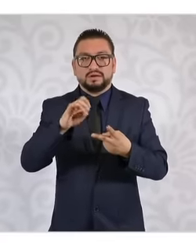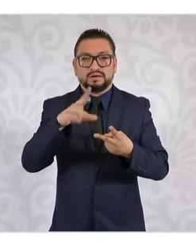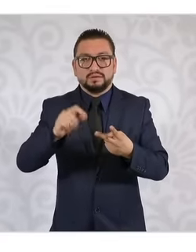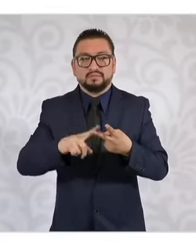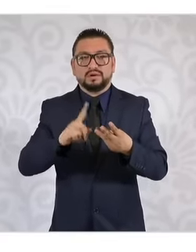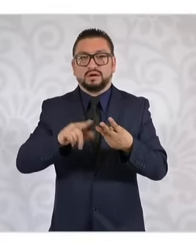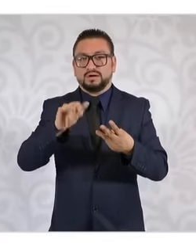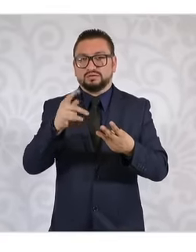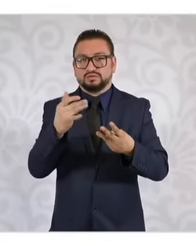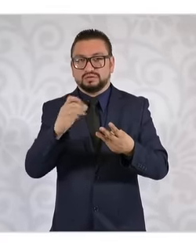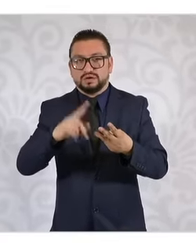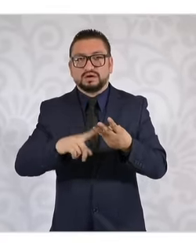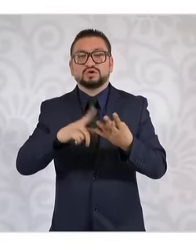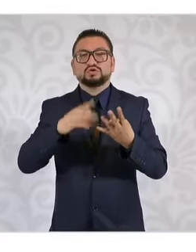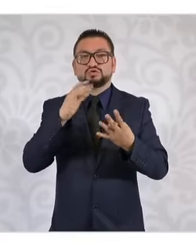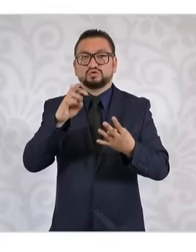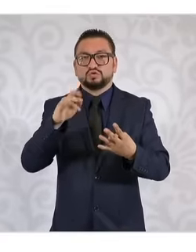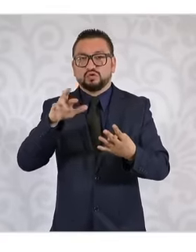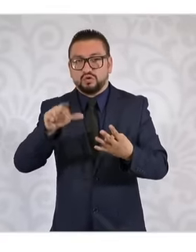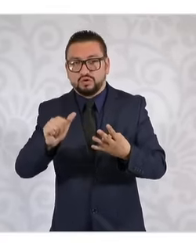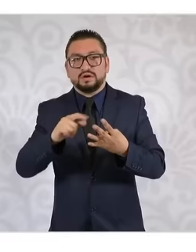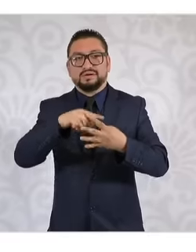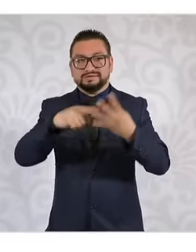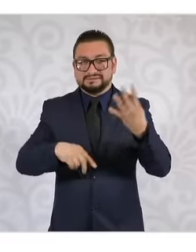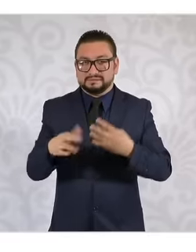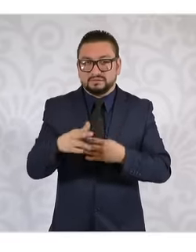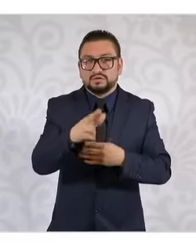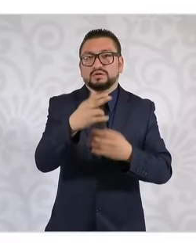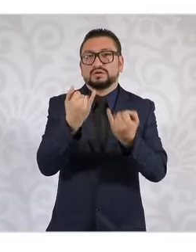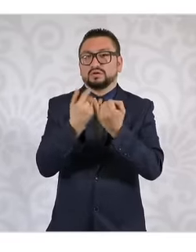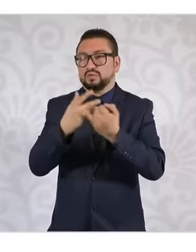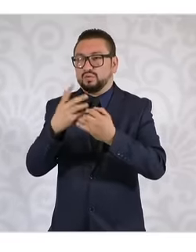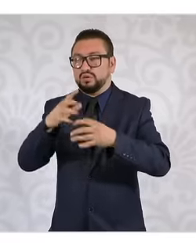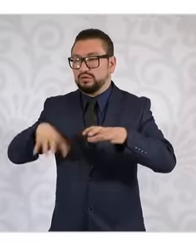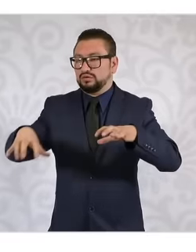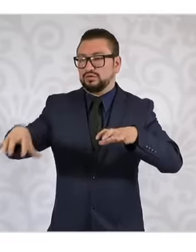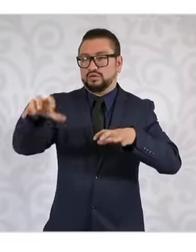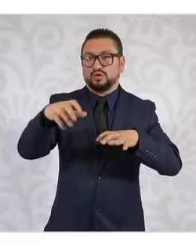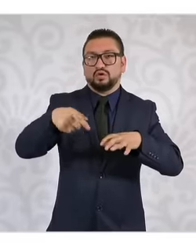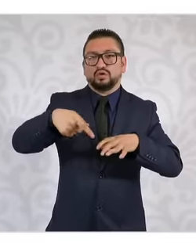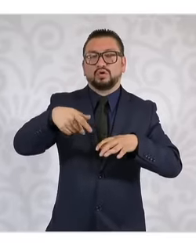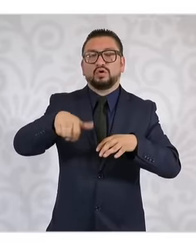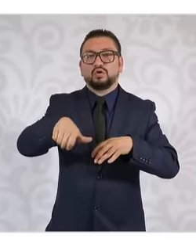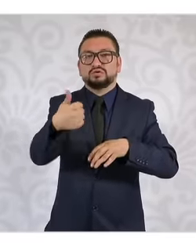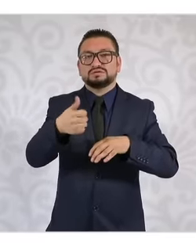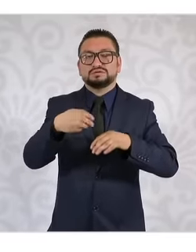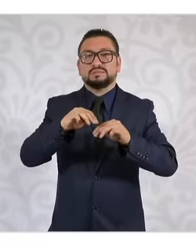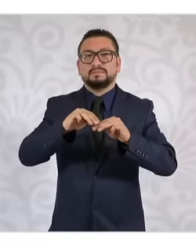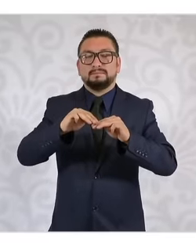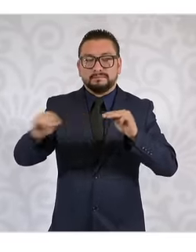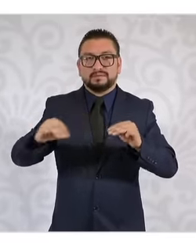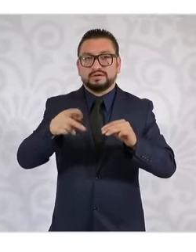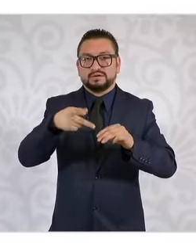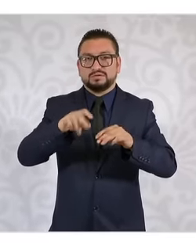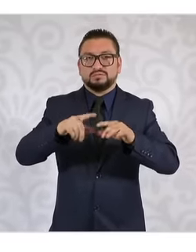recovering 30% of the mangroves of our 11,000 km of coast is not difficult and reforesting